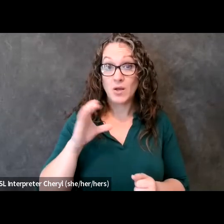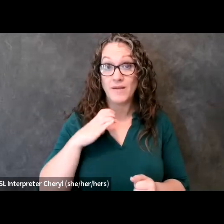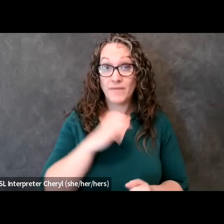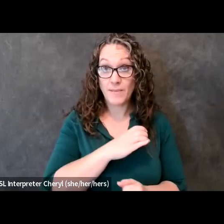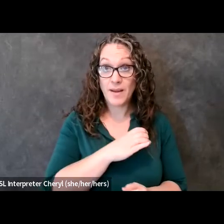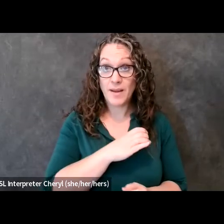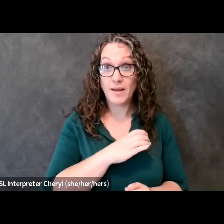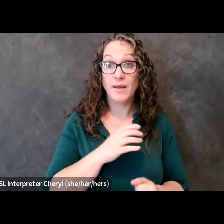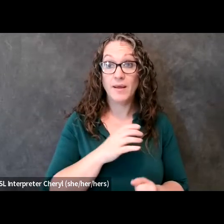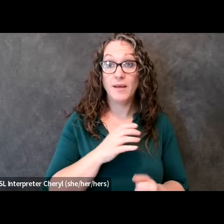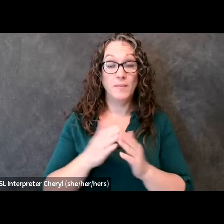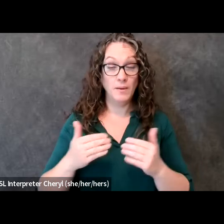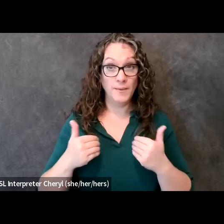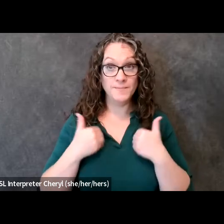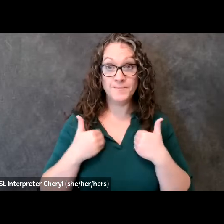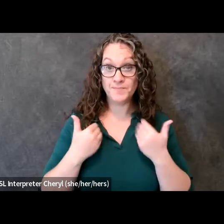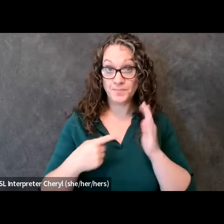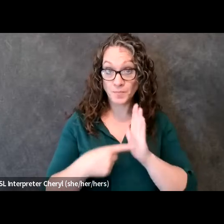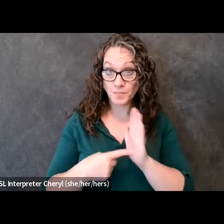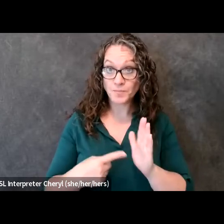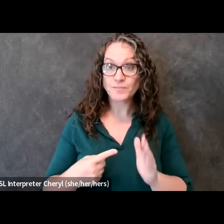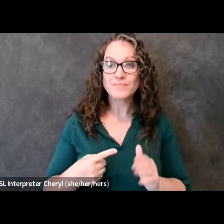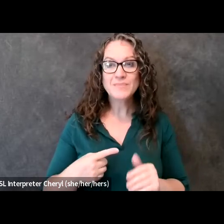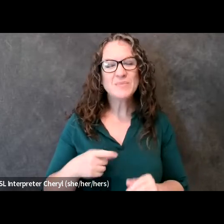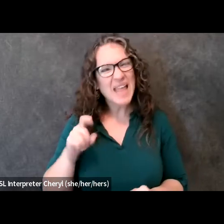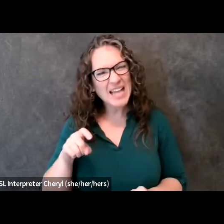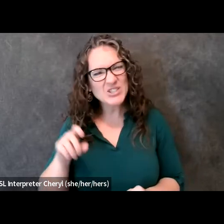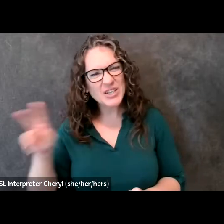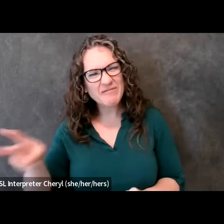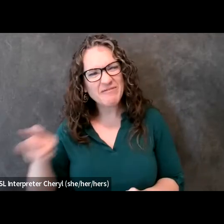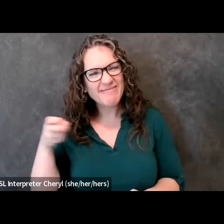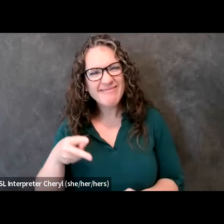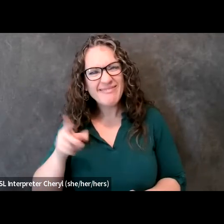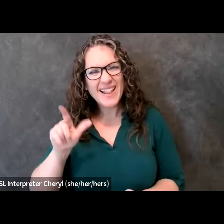youth representatives um i should have grabbed the link for you guys to fill out the form i did not